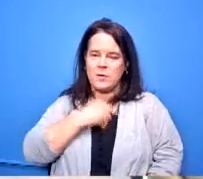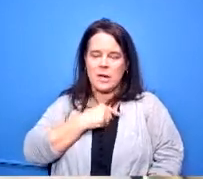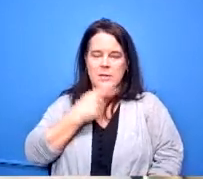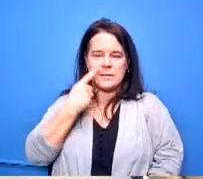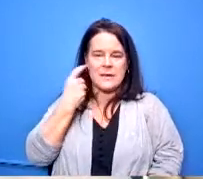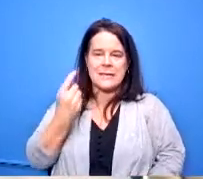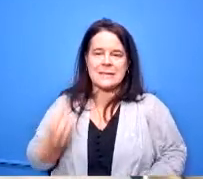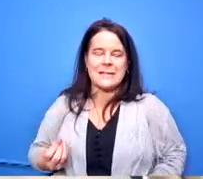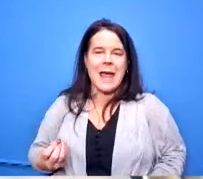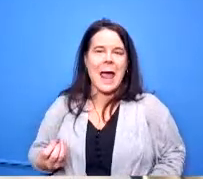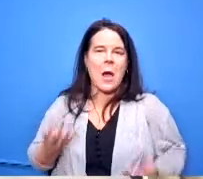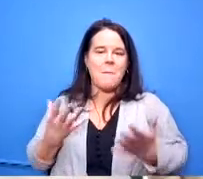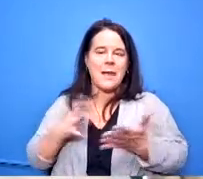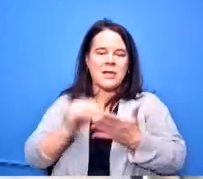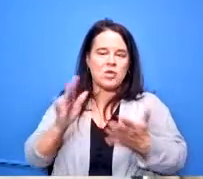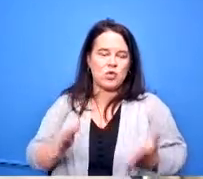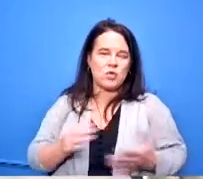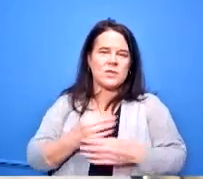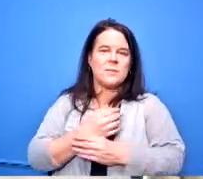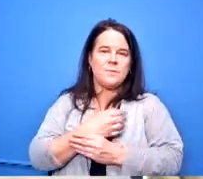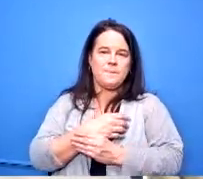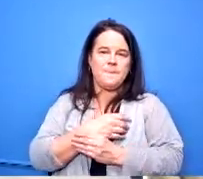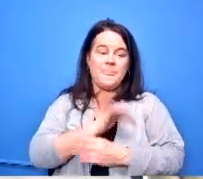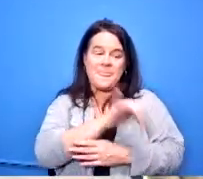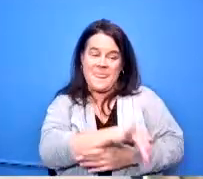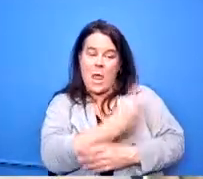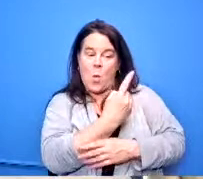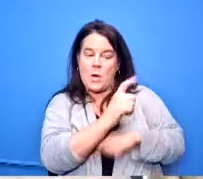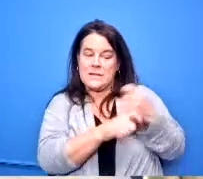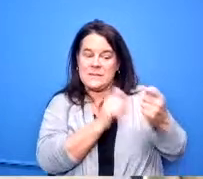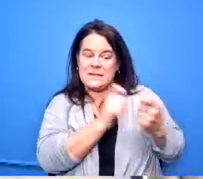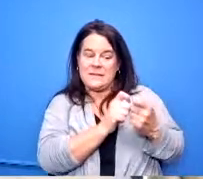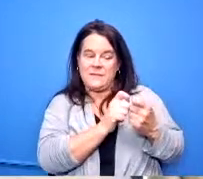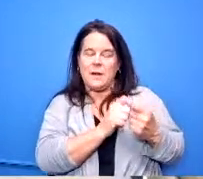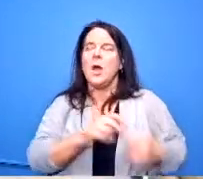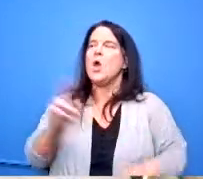that we have to transport that that particular one that put in the bid yeah no i mean chopping up